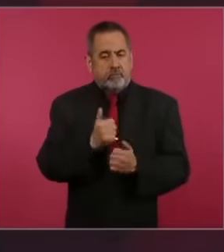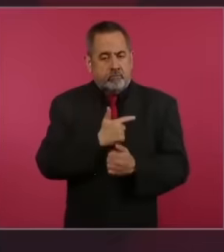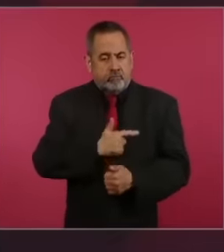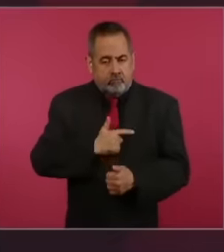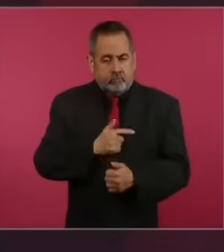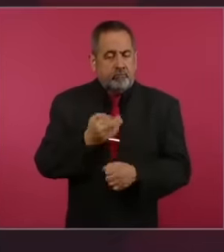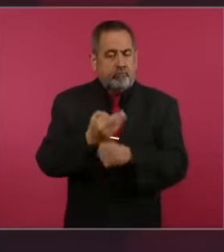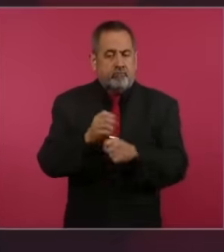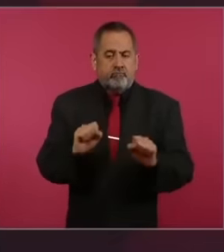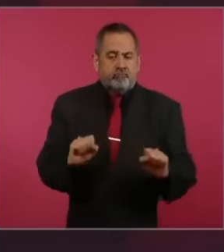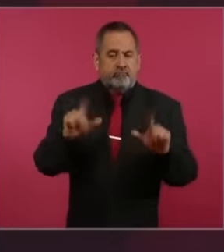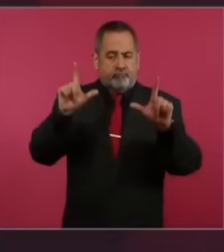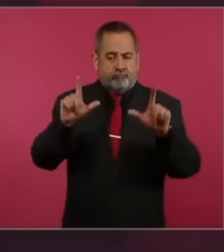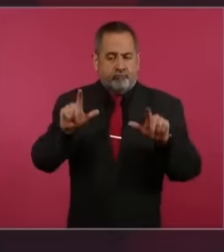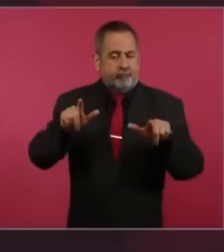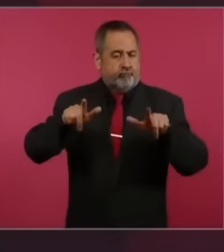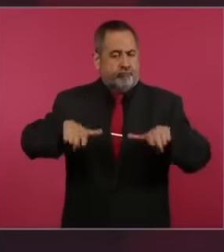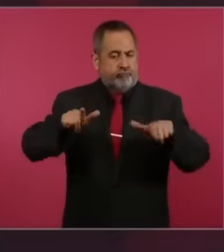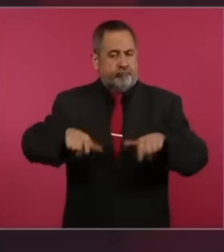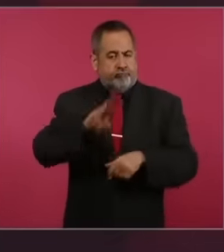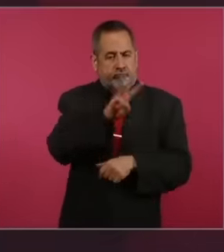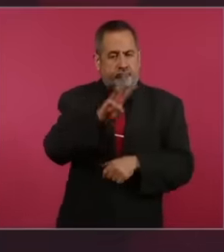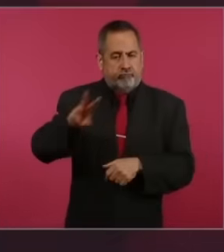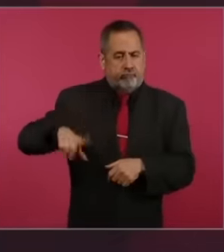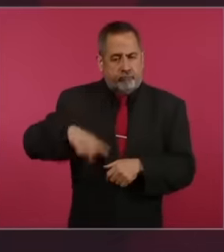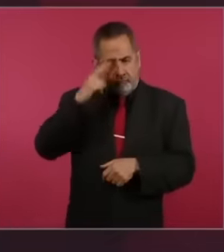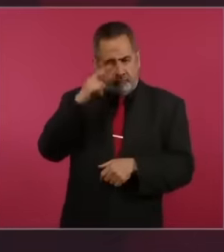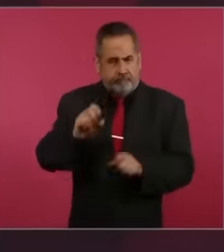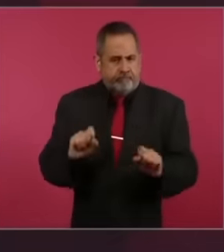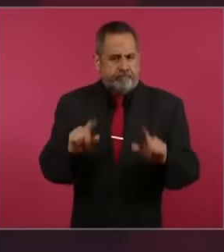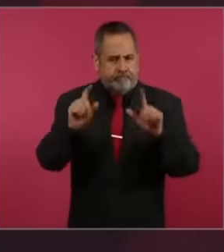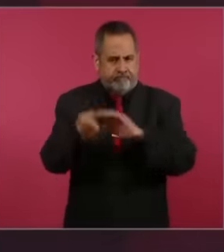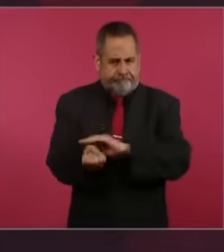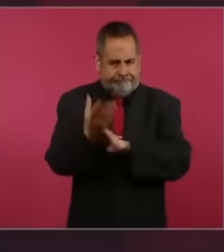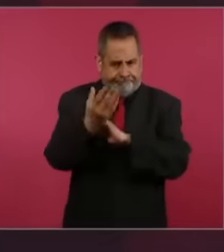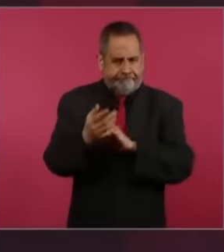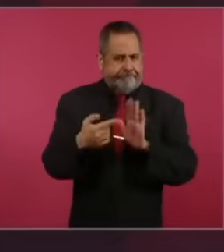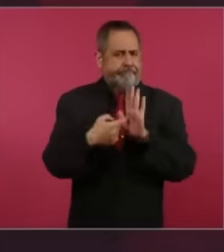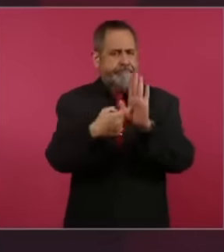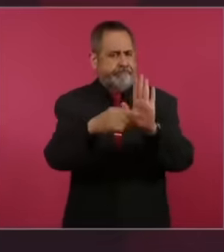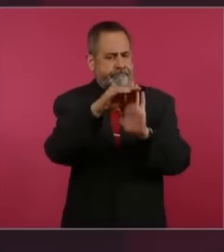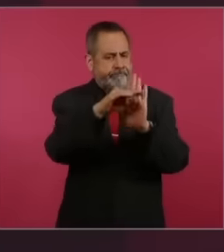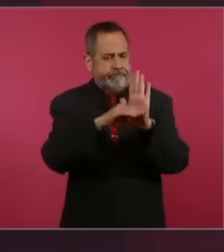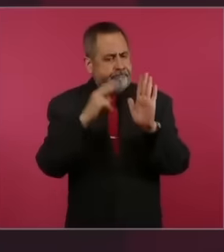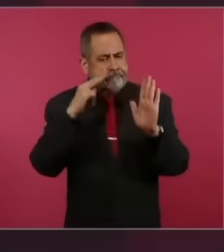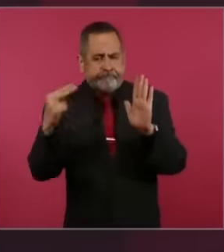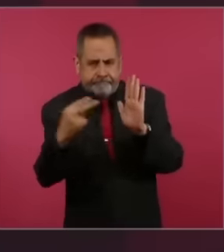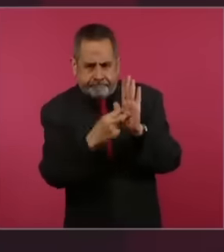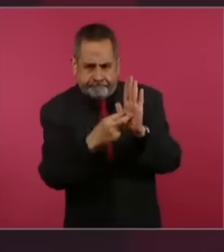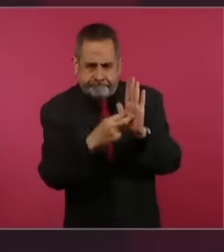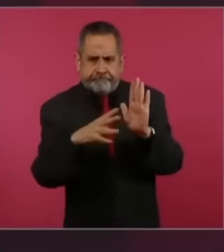upload the collegiate courts to the Mexican government page. in which are